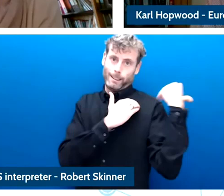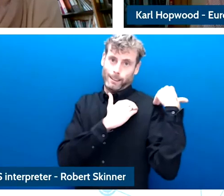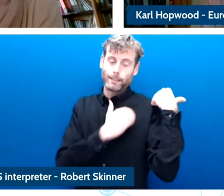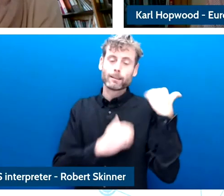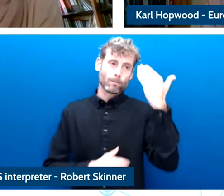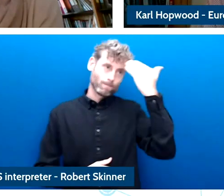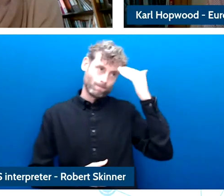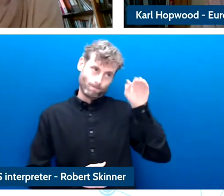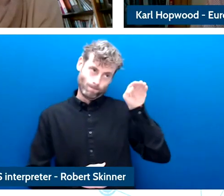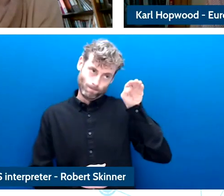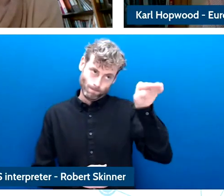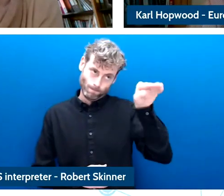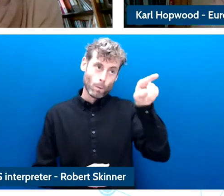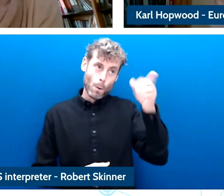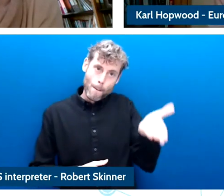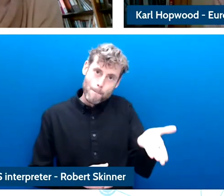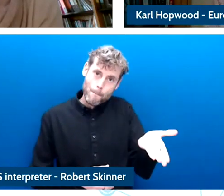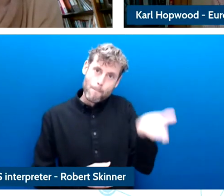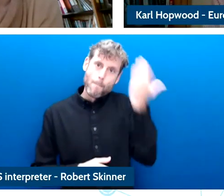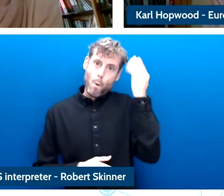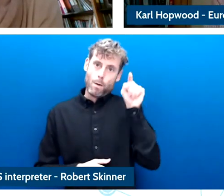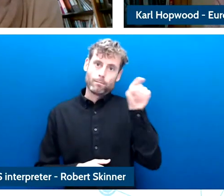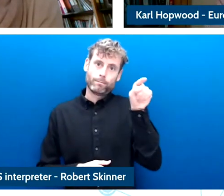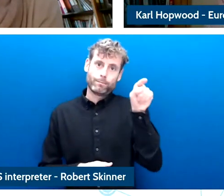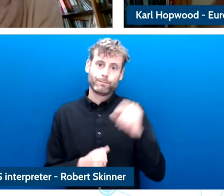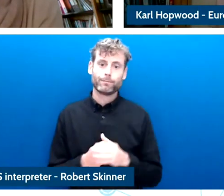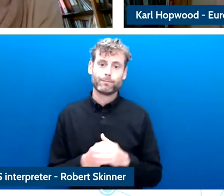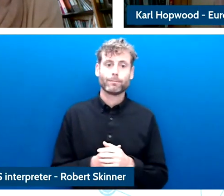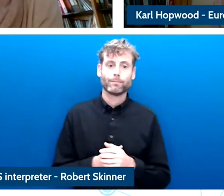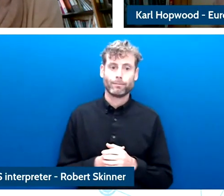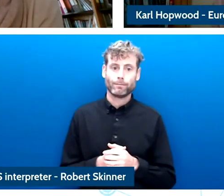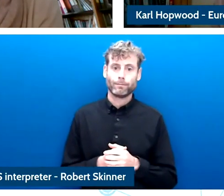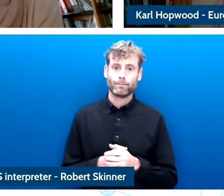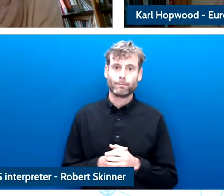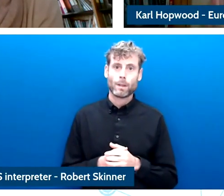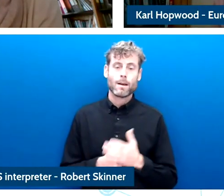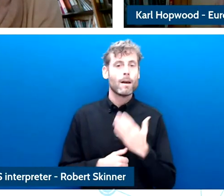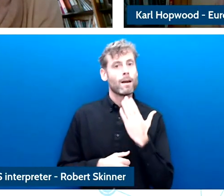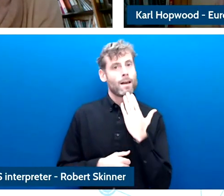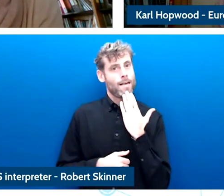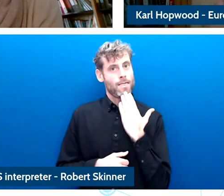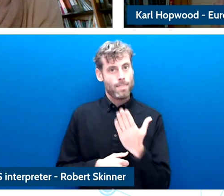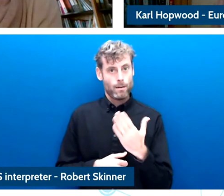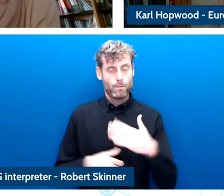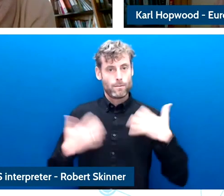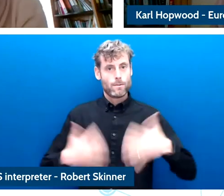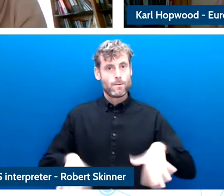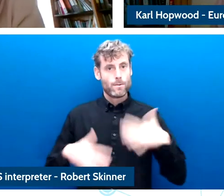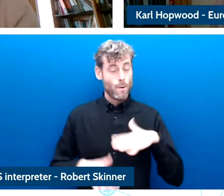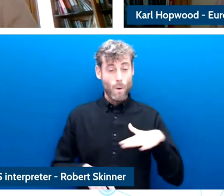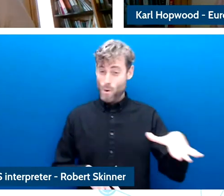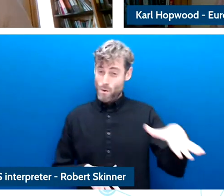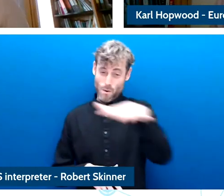Yes, thank you so much Regina and clearly we have a role to play and I think that is why we have so many people here today.